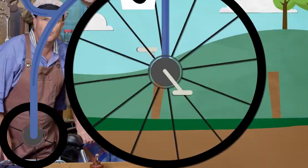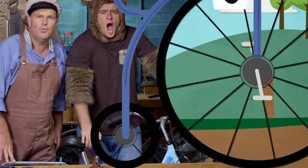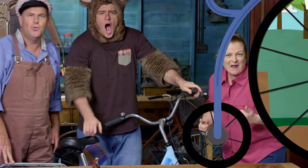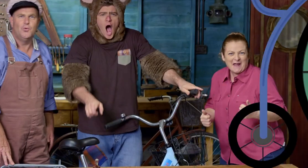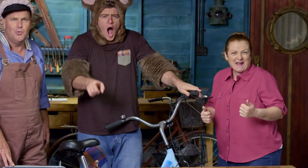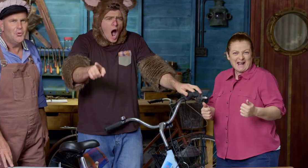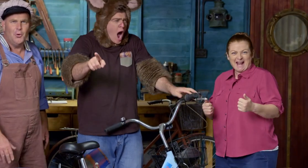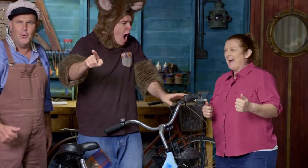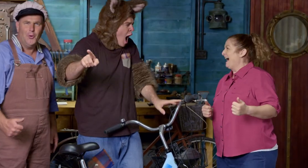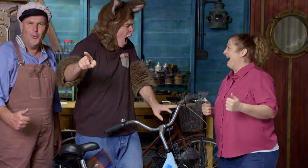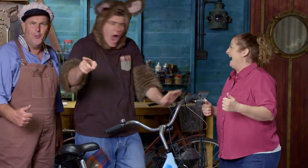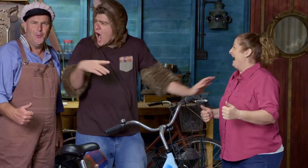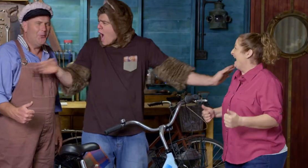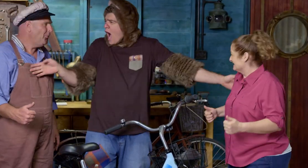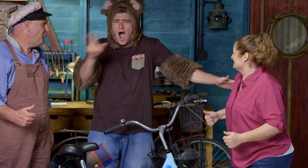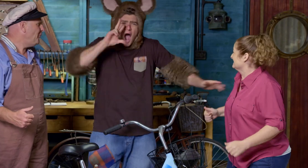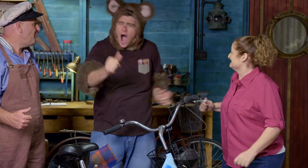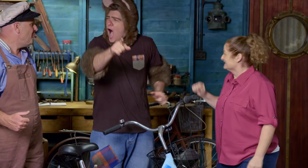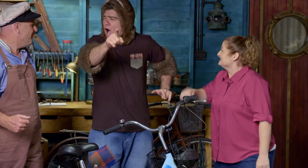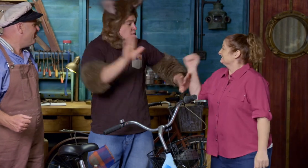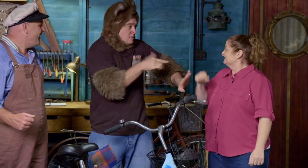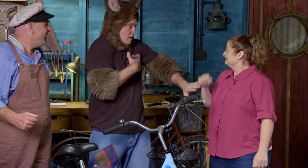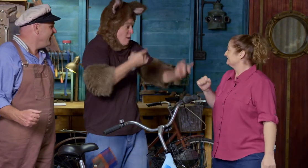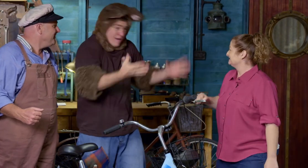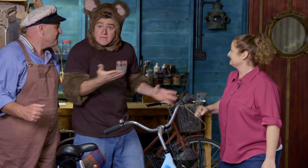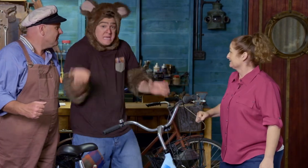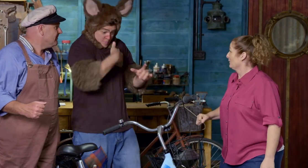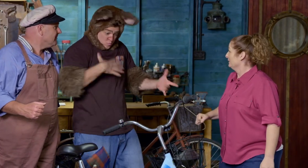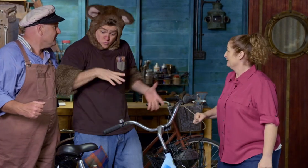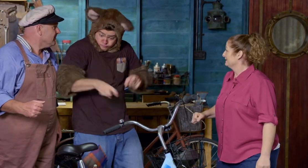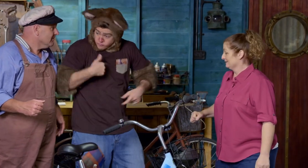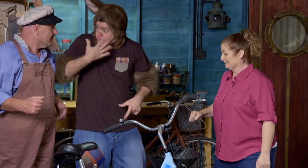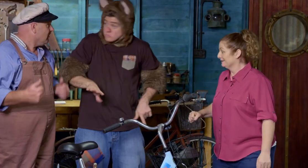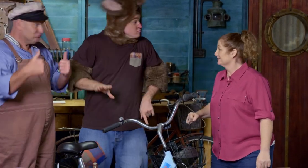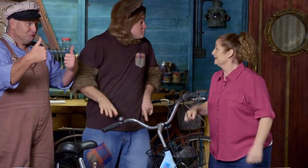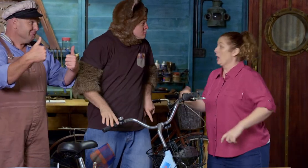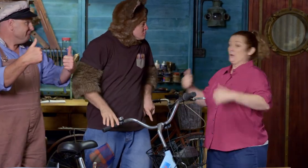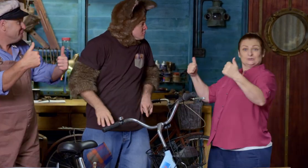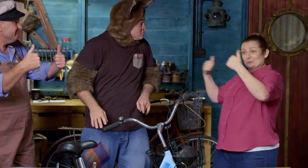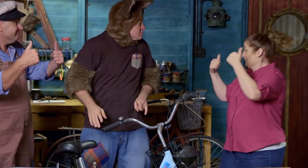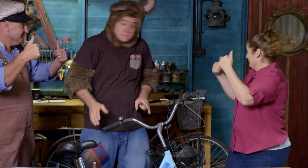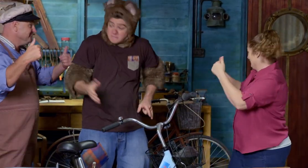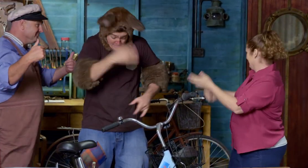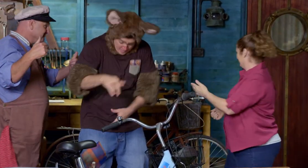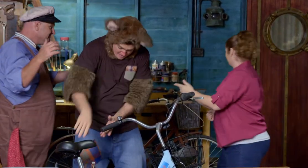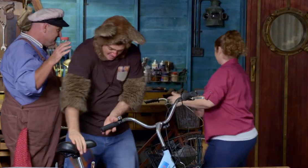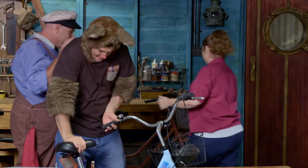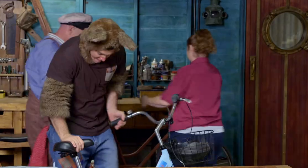Oh, that was great! Yes! Sally, I'm ready to learn. Let's go! Alright! Come on. Come on.